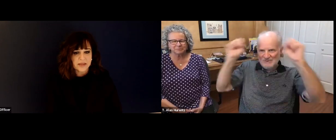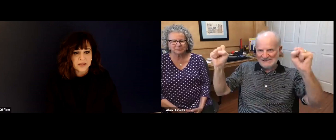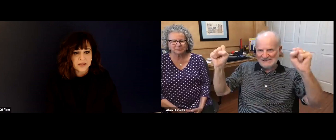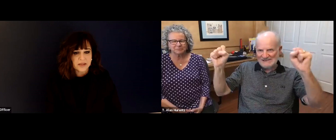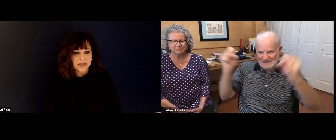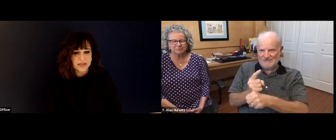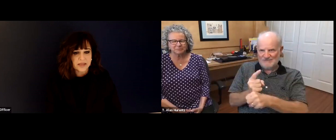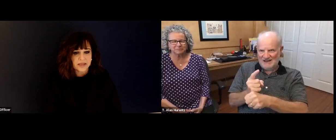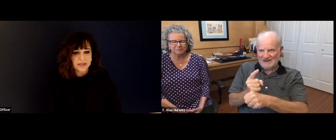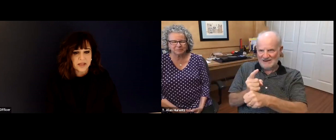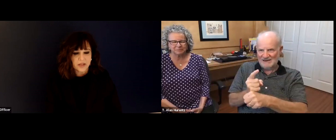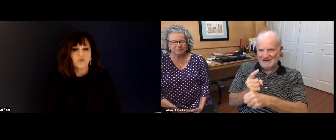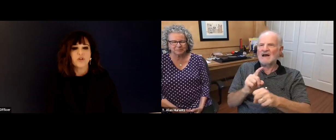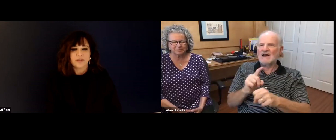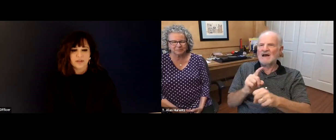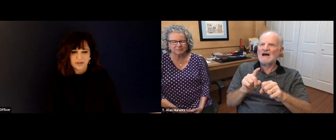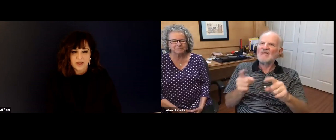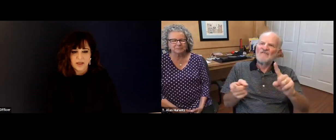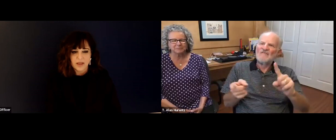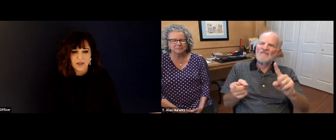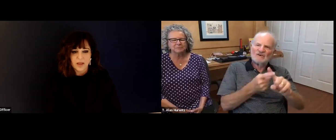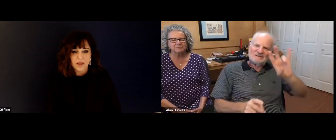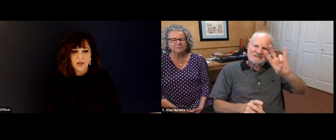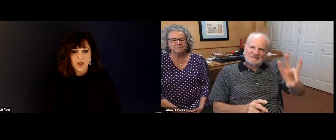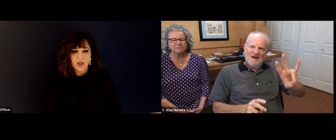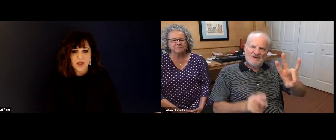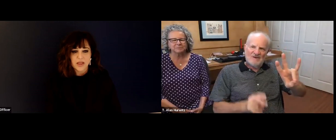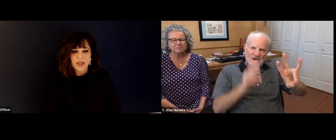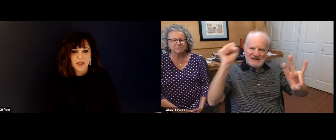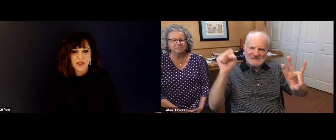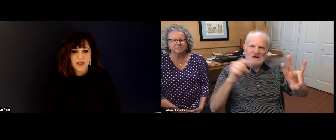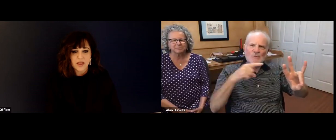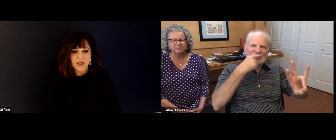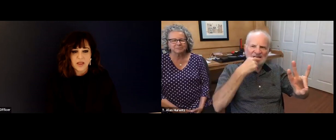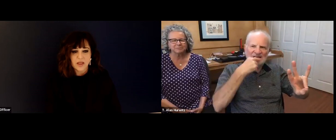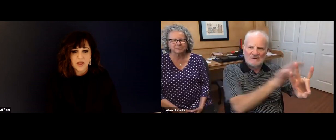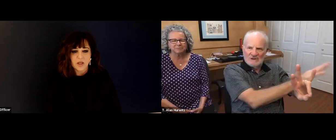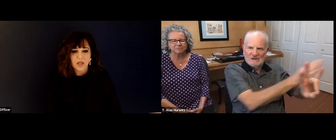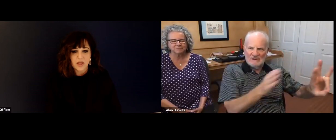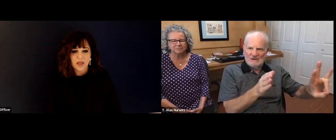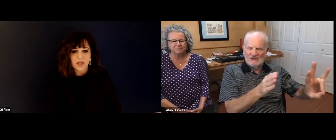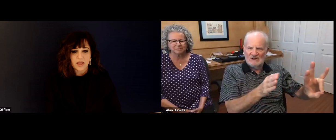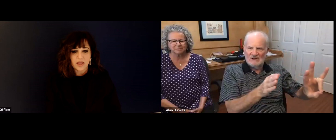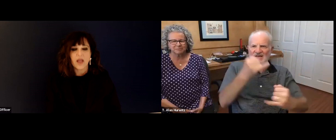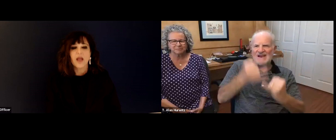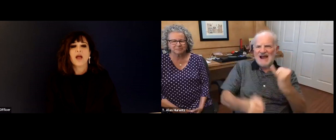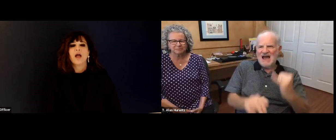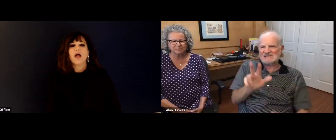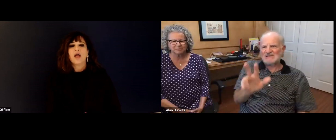But they're saying the third. So I was the 10th, President of